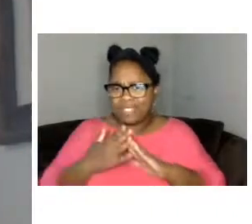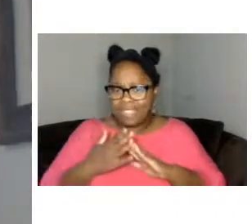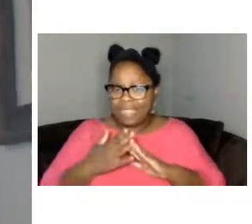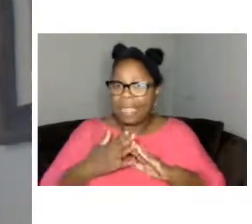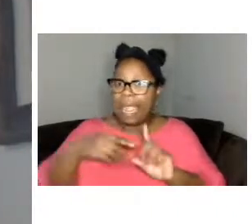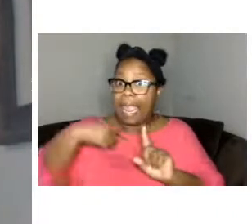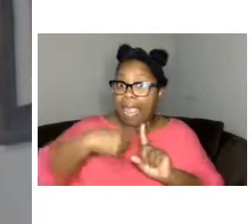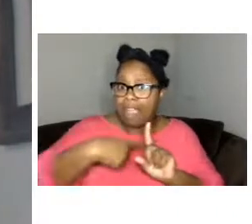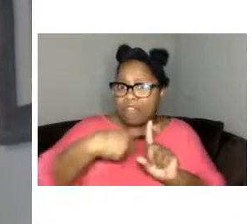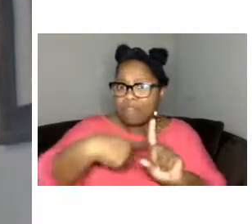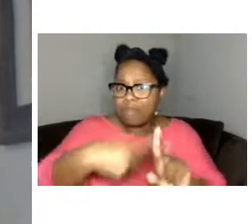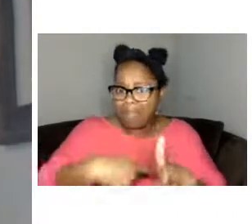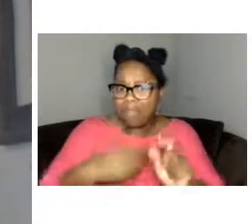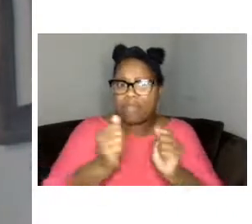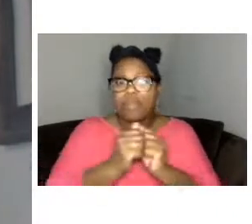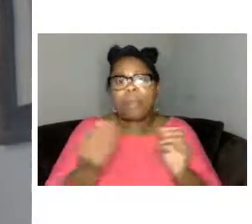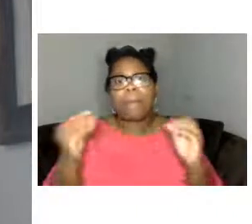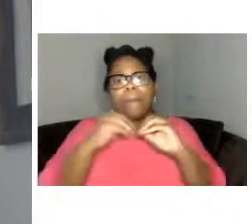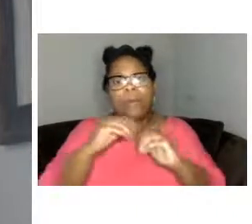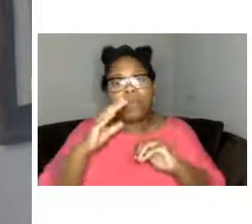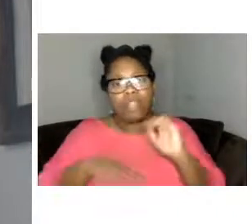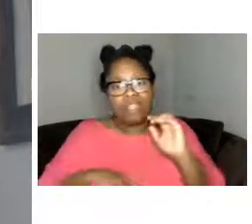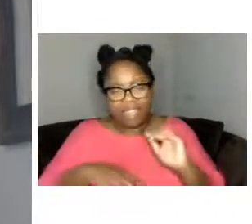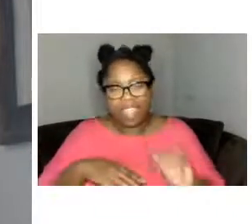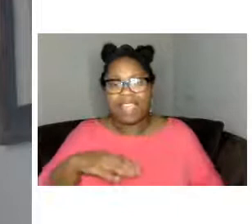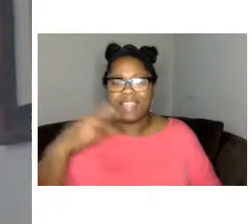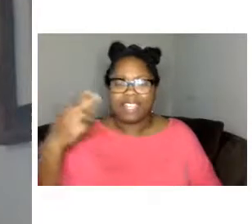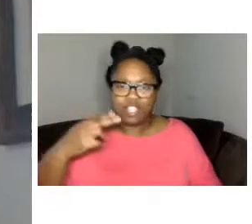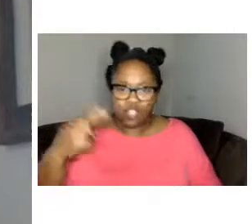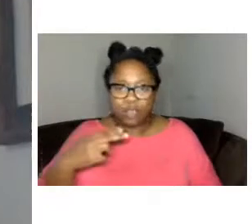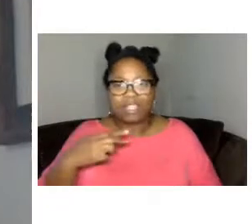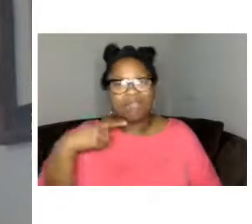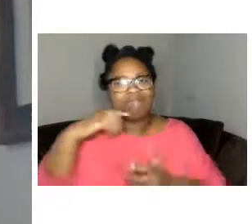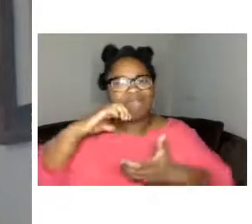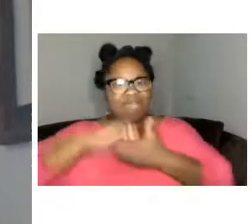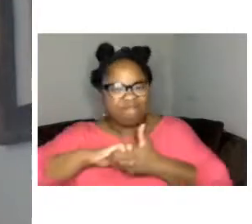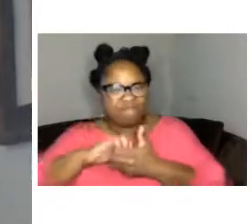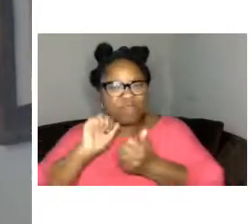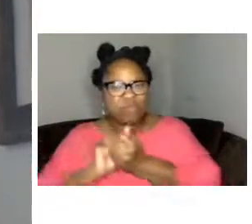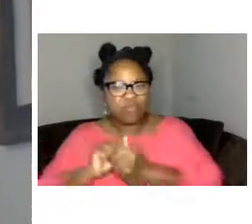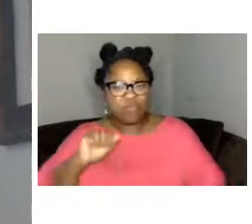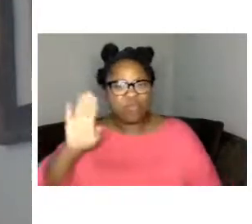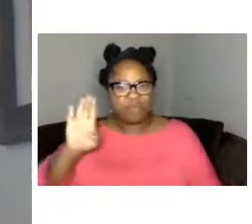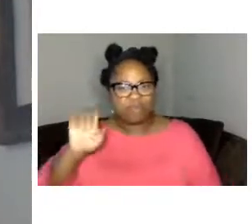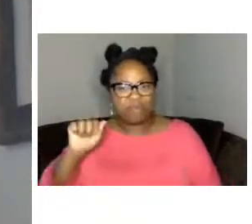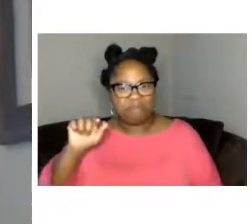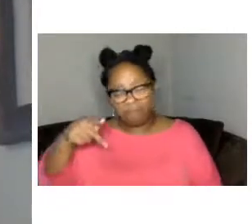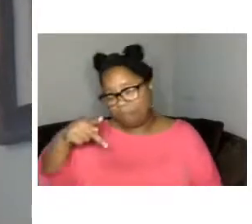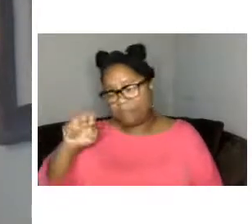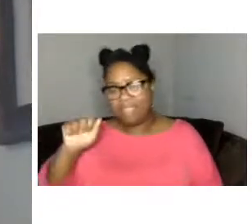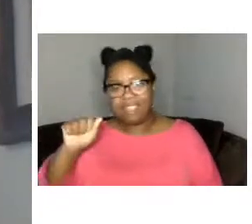with the peel center for baltimore history and architecture will take on a topic that looks to shed a light